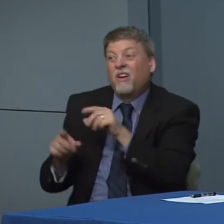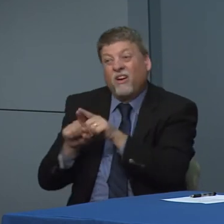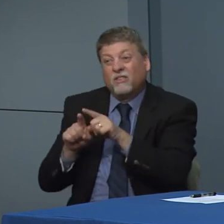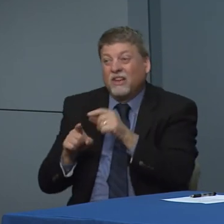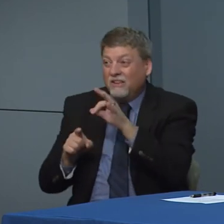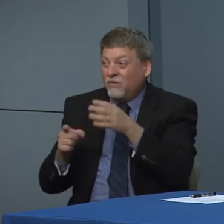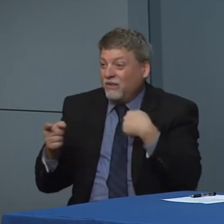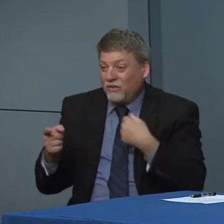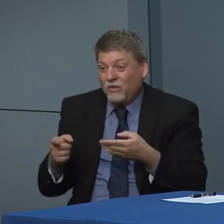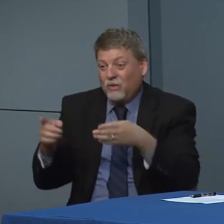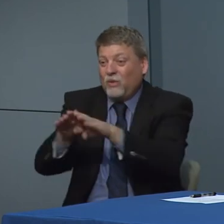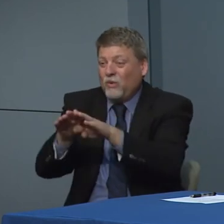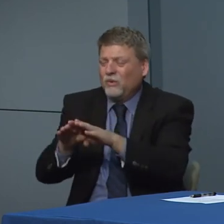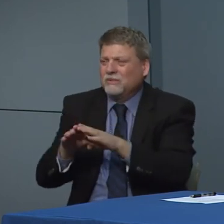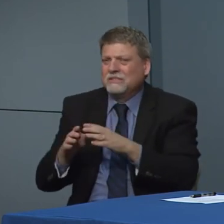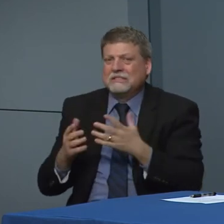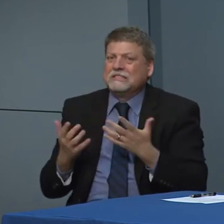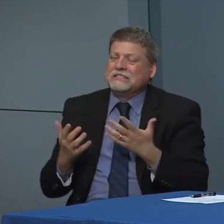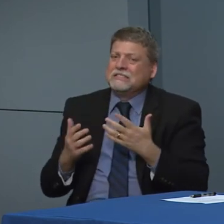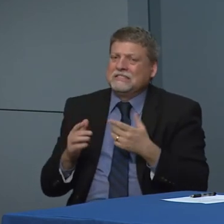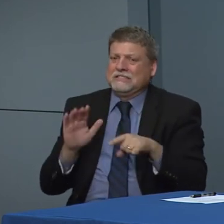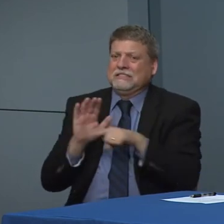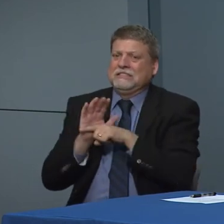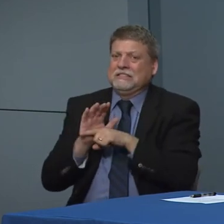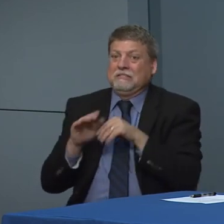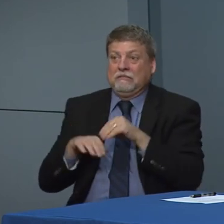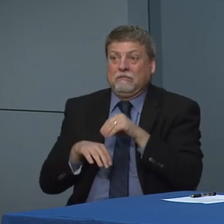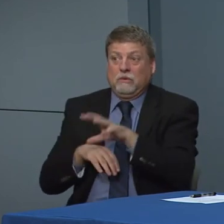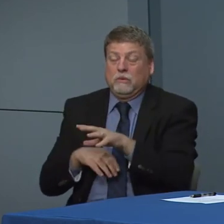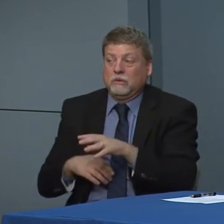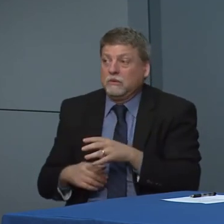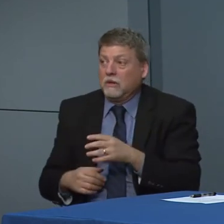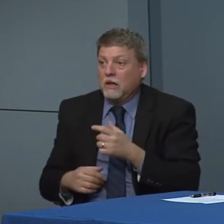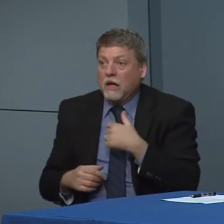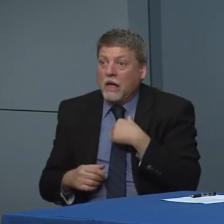lot of unintended consequences so we know that I didn't know